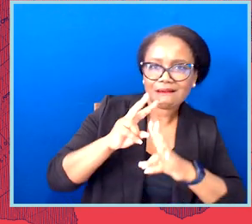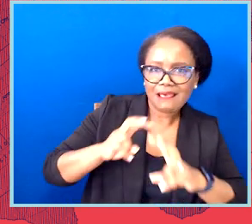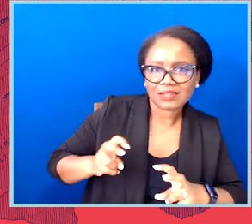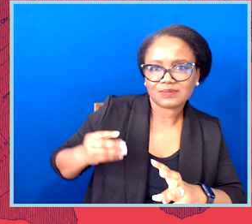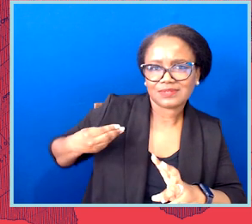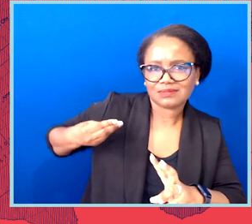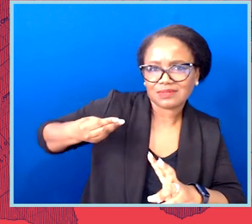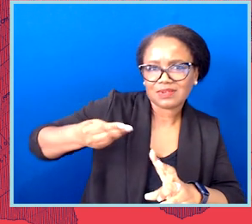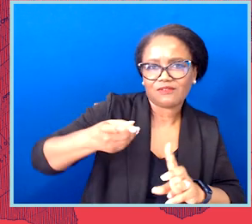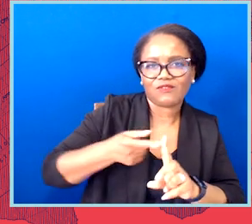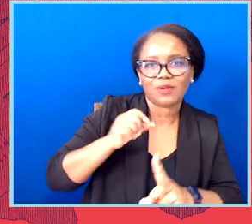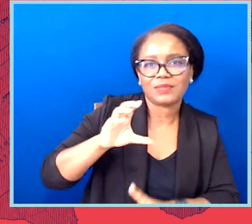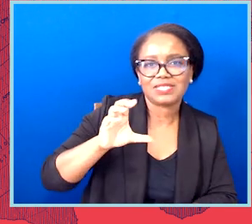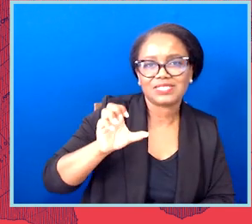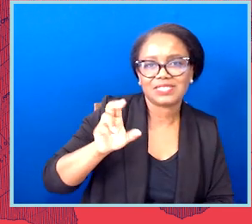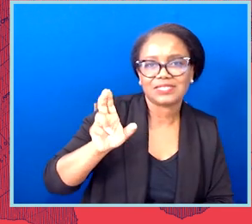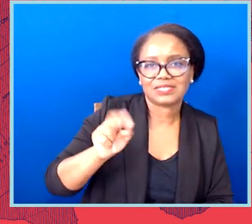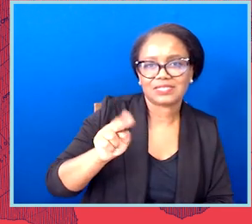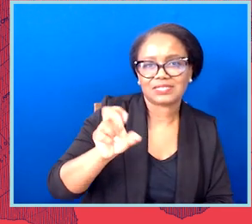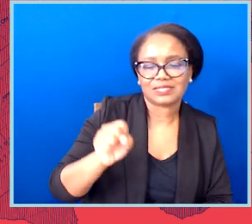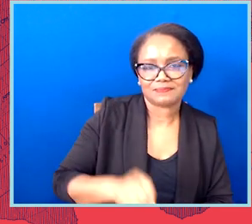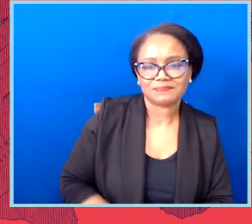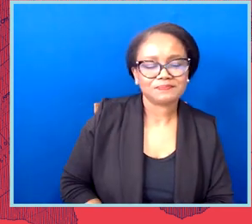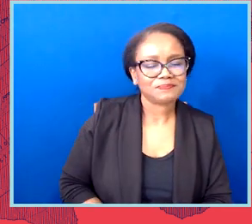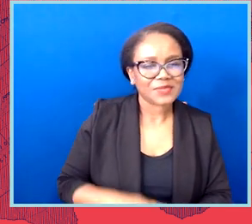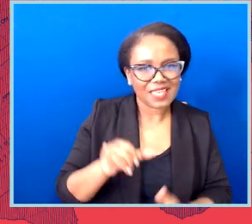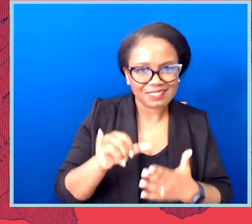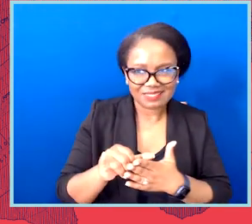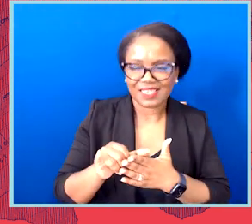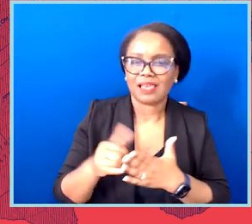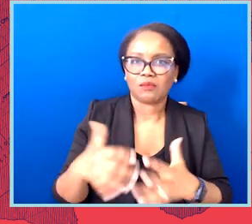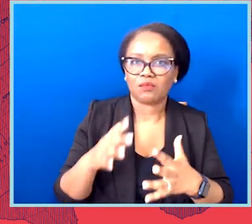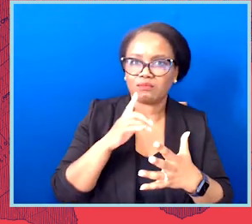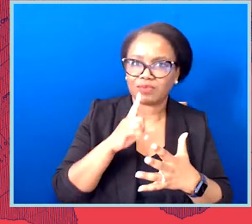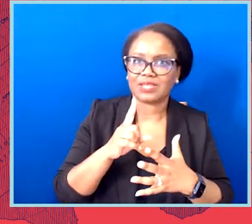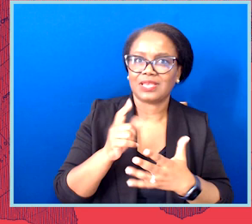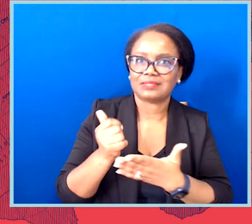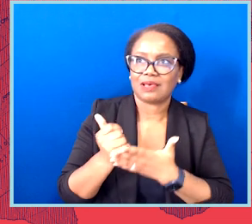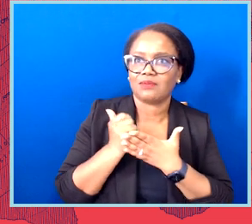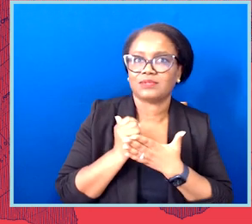That has been the true backbone of our efforts to counteract current partisan gerrymandering